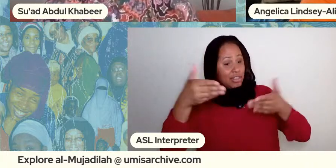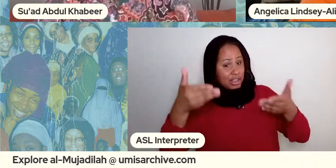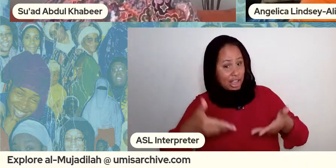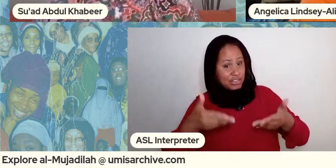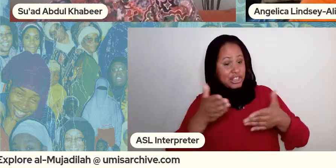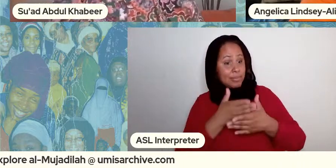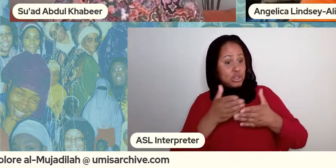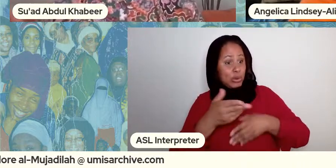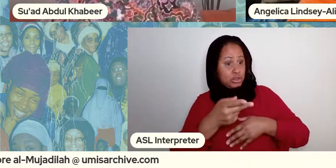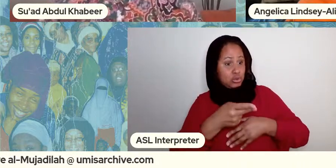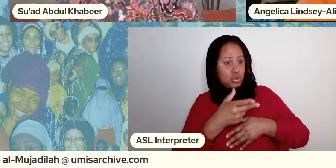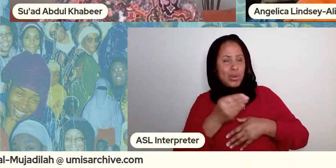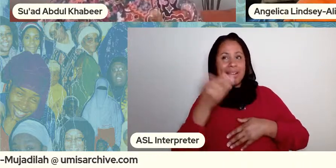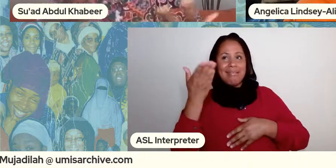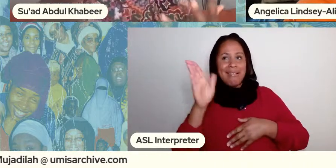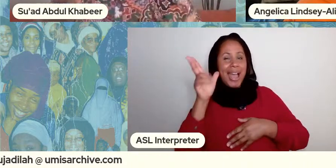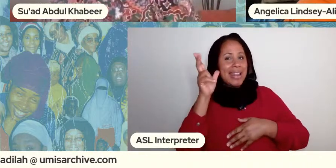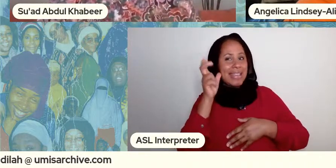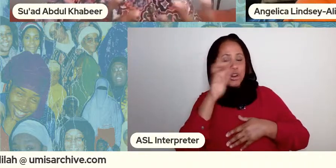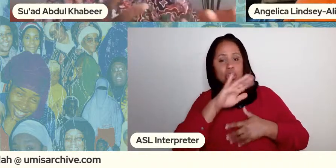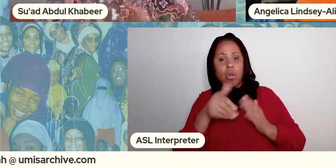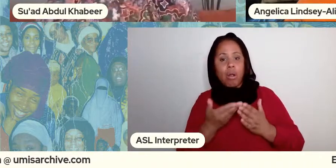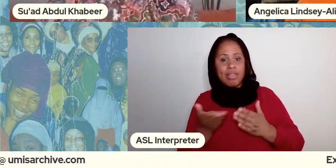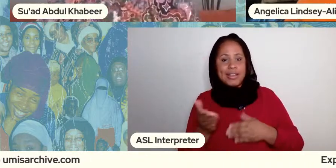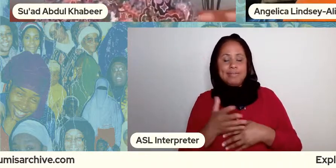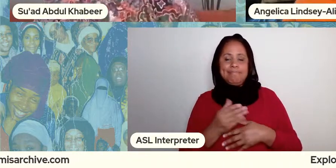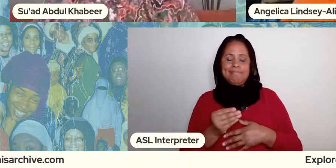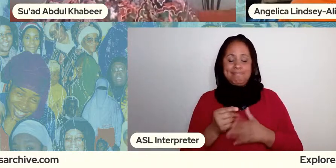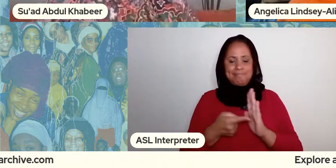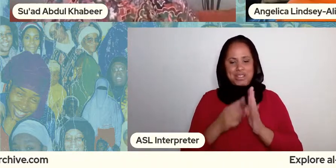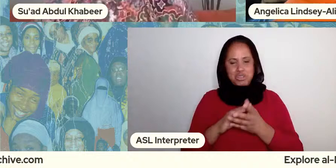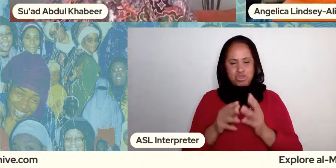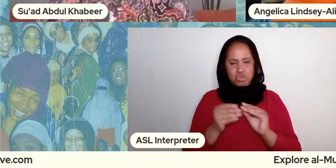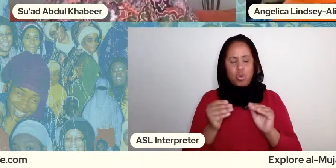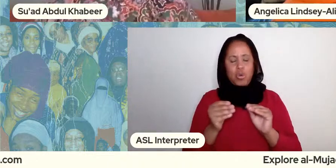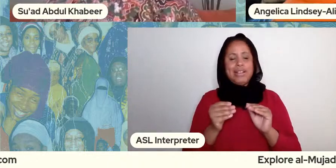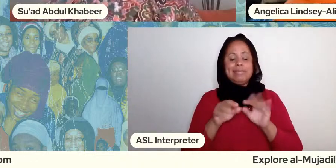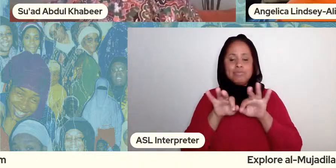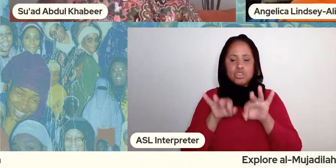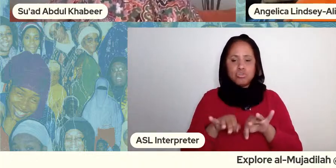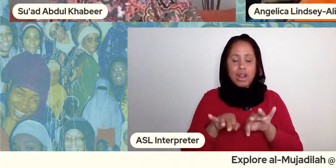right and it goes on to describe you know what expiation the husband has to do but the reason why